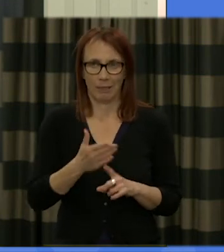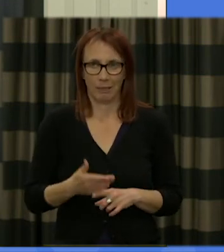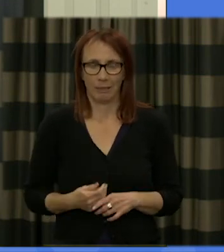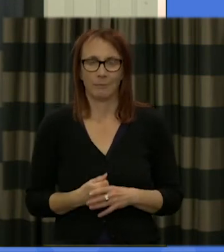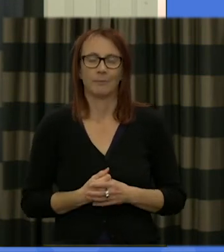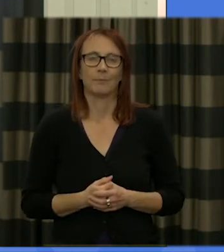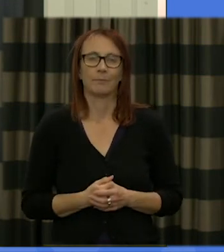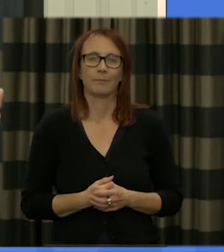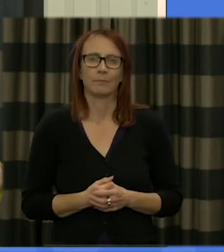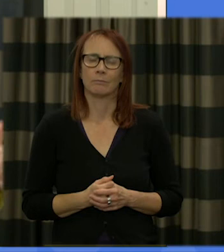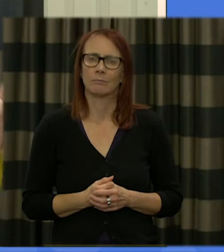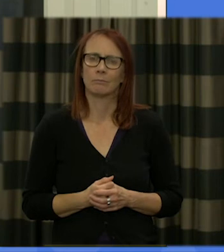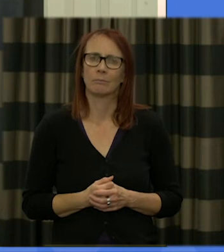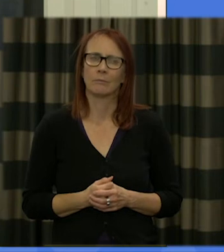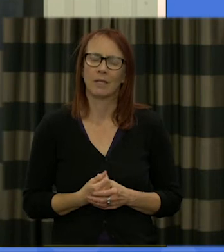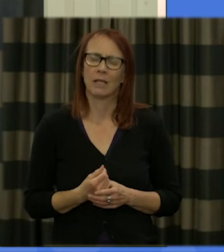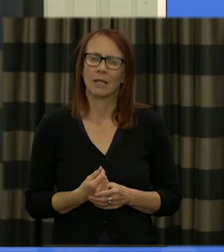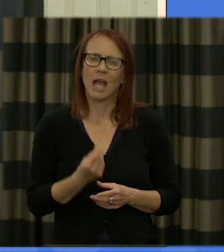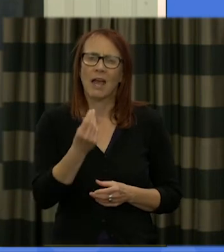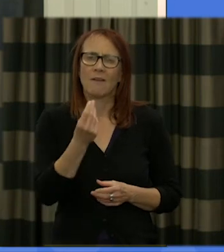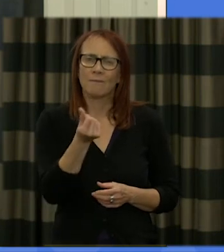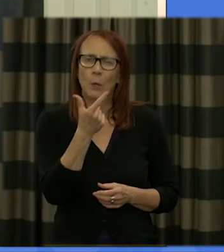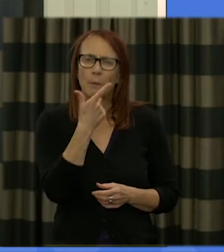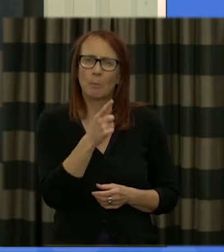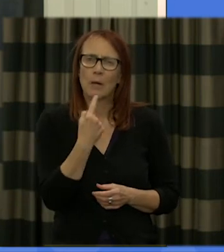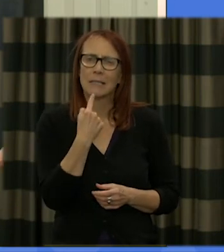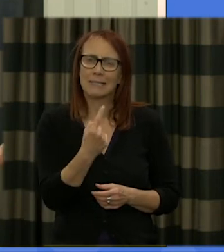practical point we had a few people and commenting on it being difficult to hear